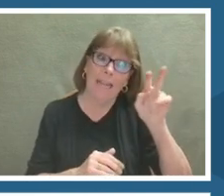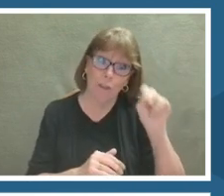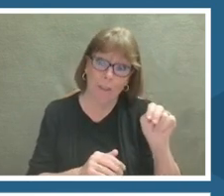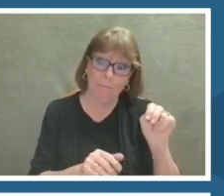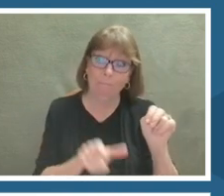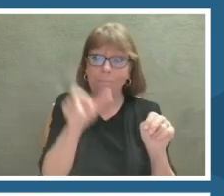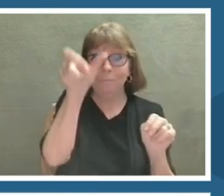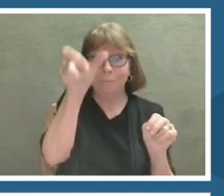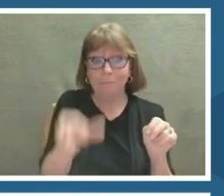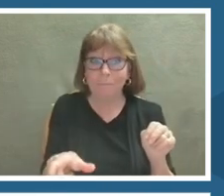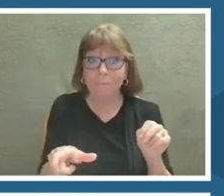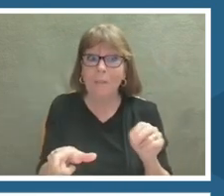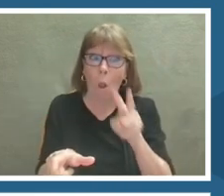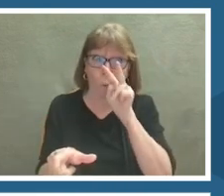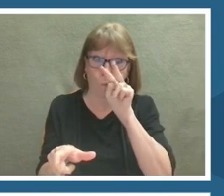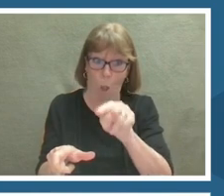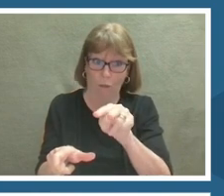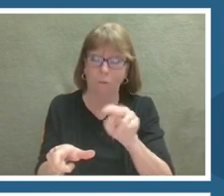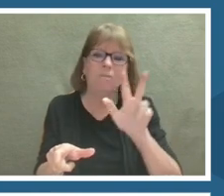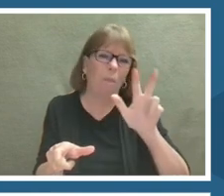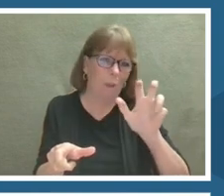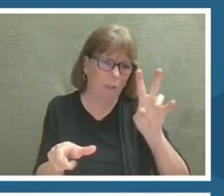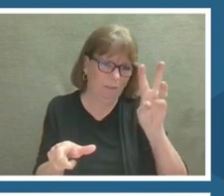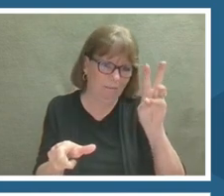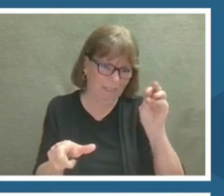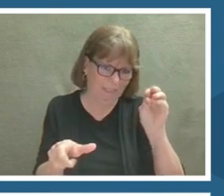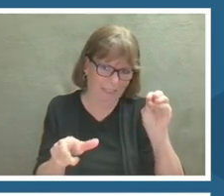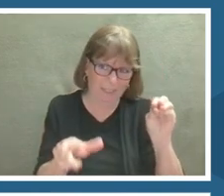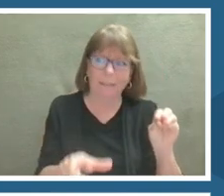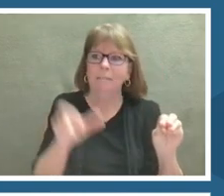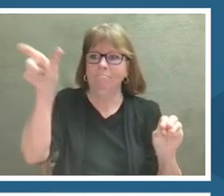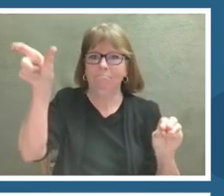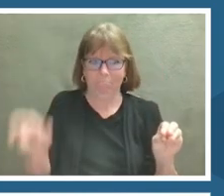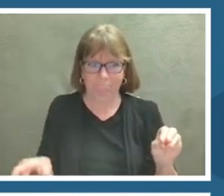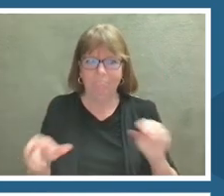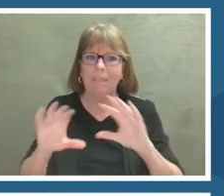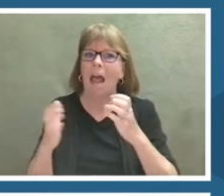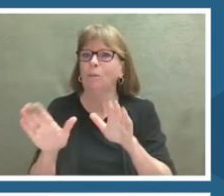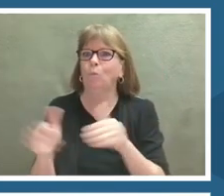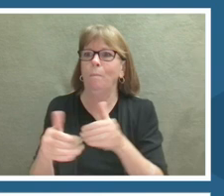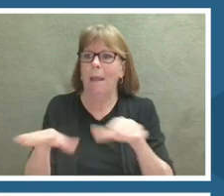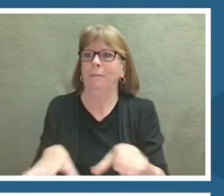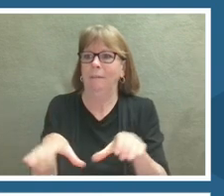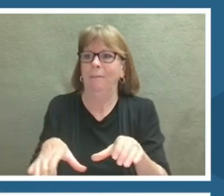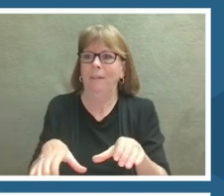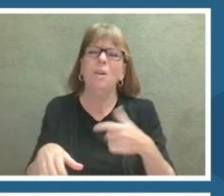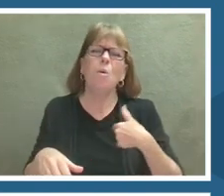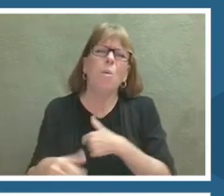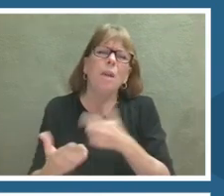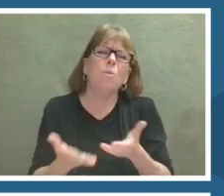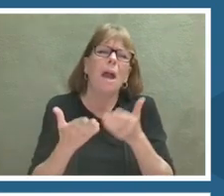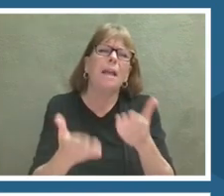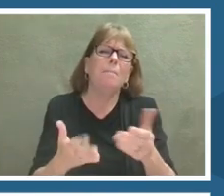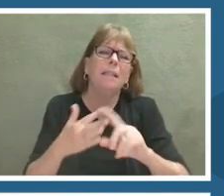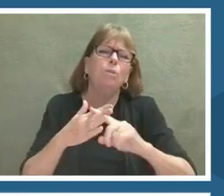video version of that experience and on the right is a link to the classroom activity. That's what we recommend starting on all three of these so they have the foundational knowledge